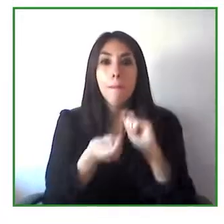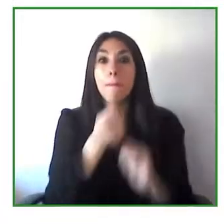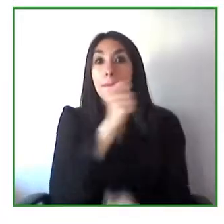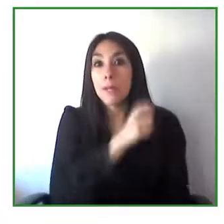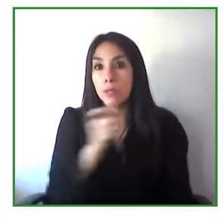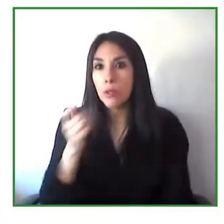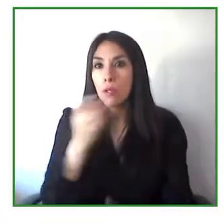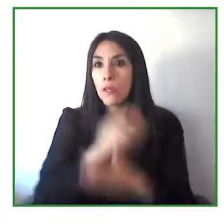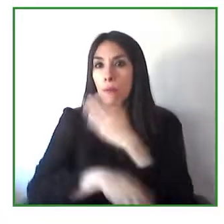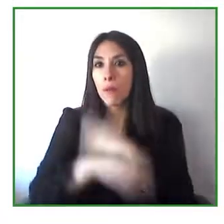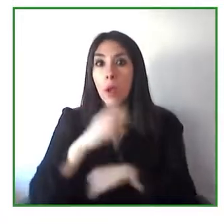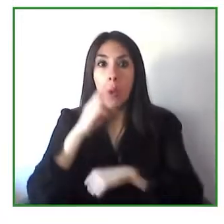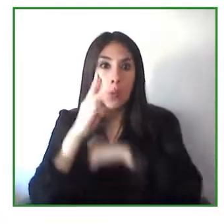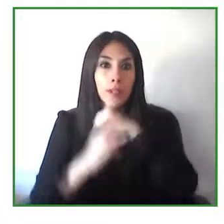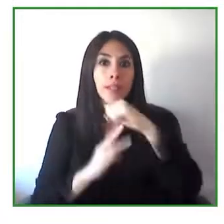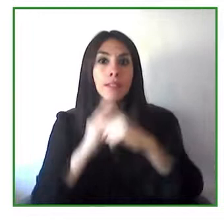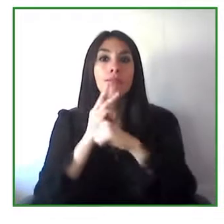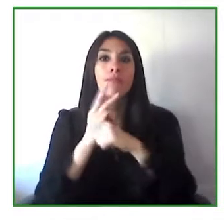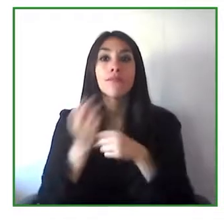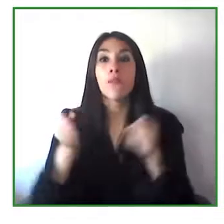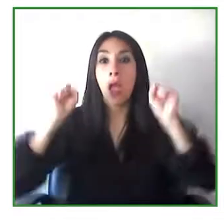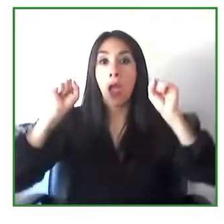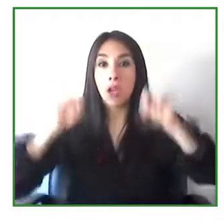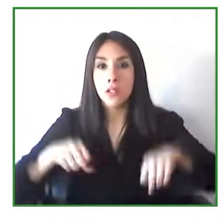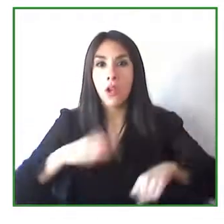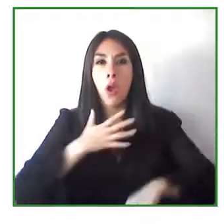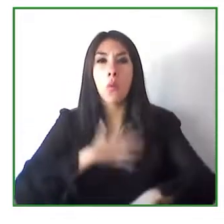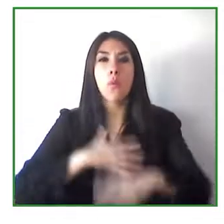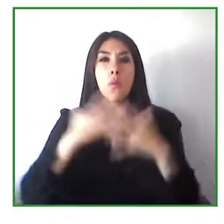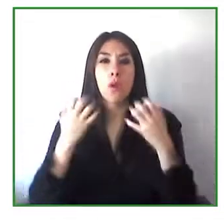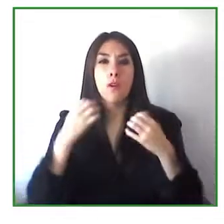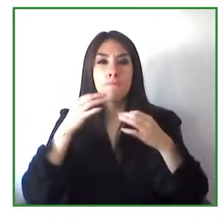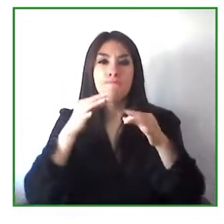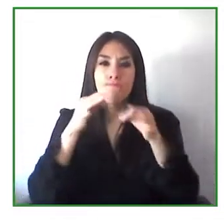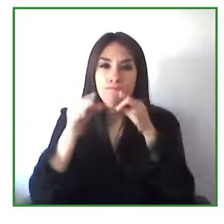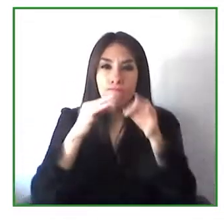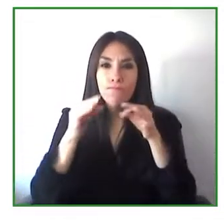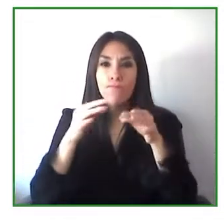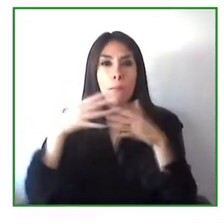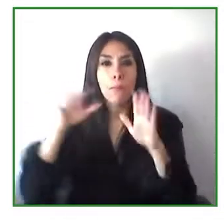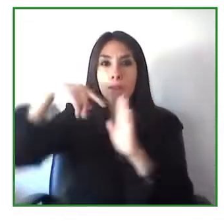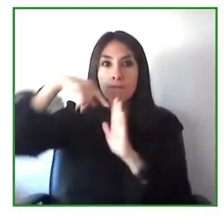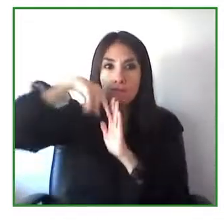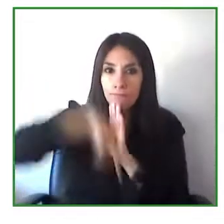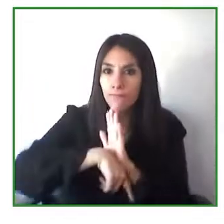Now I want to show you what we are going to talk about today,